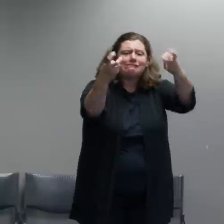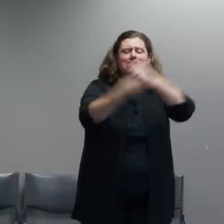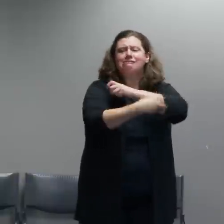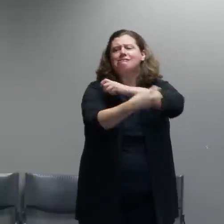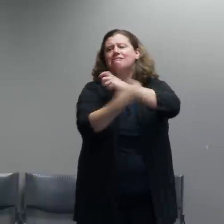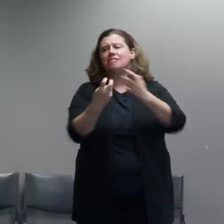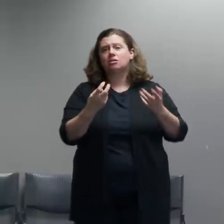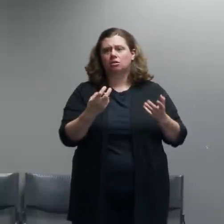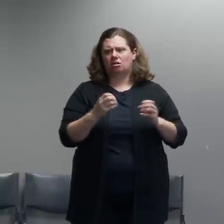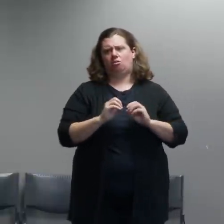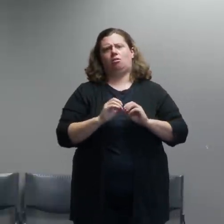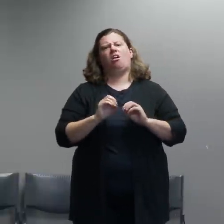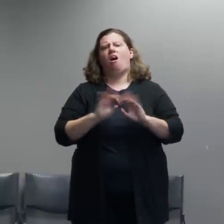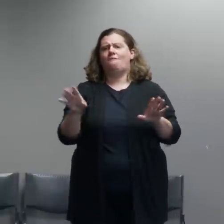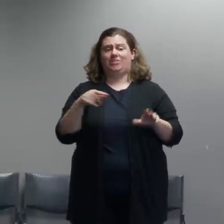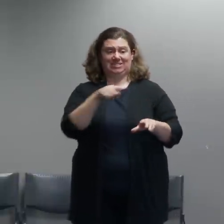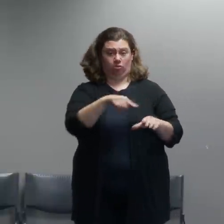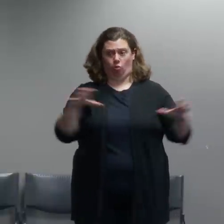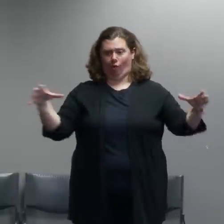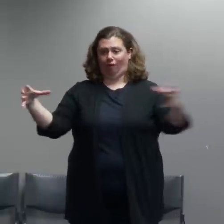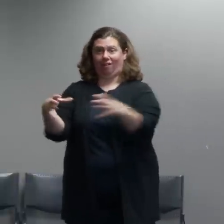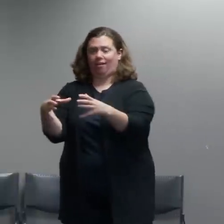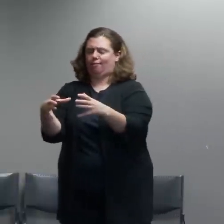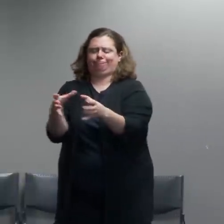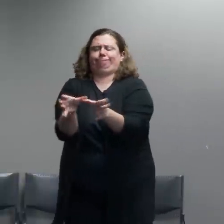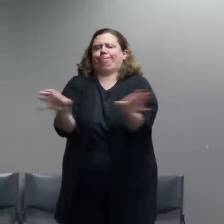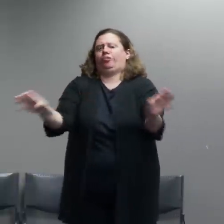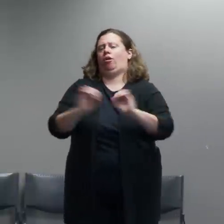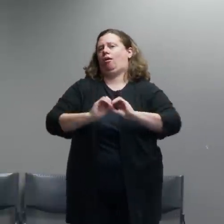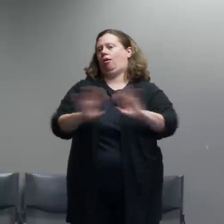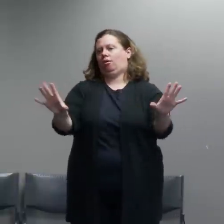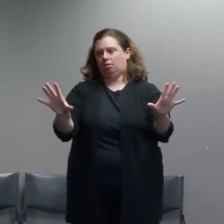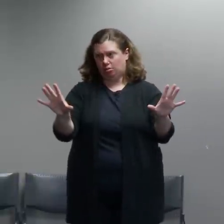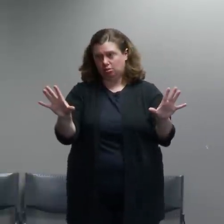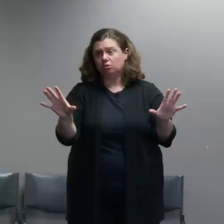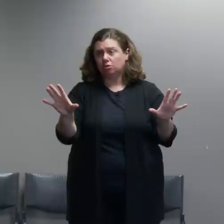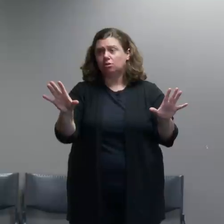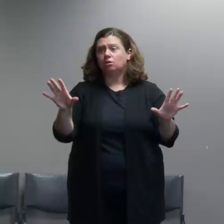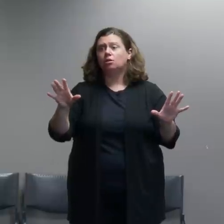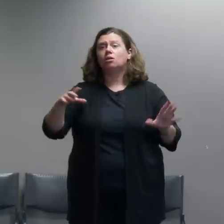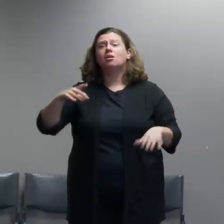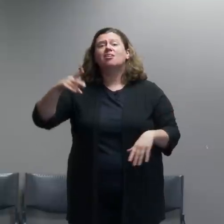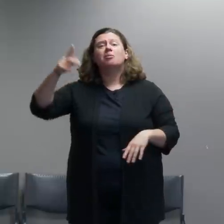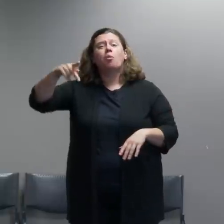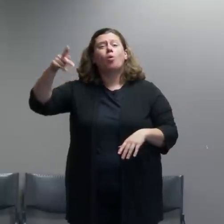that the City of Portland and the Portland Police Bureau support peaceful protests. We took an oath to uphold the